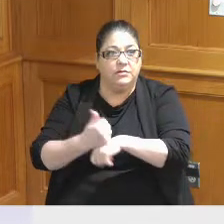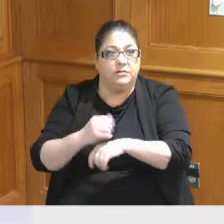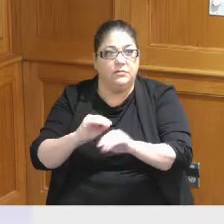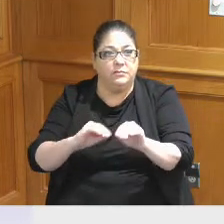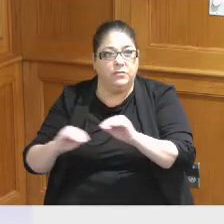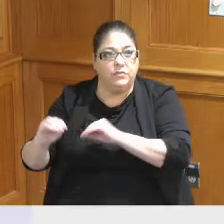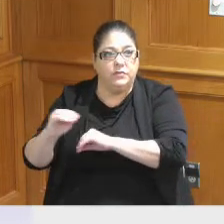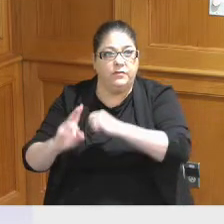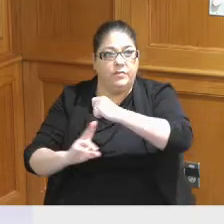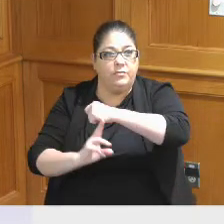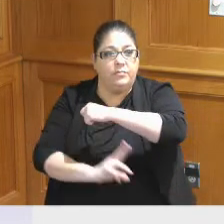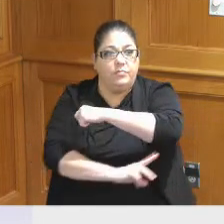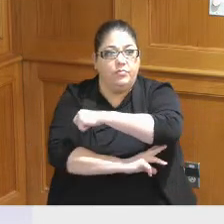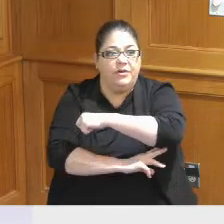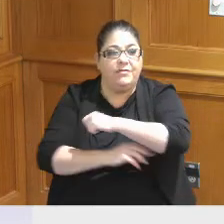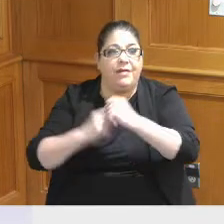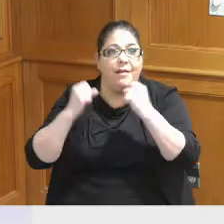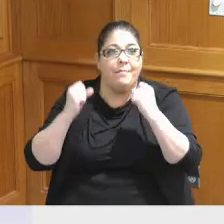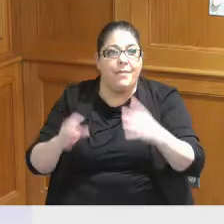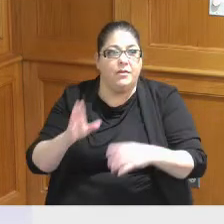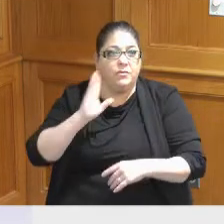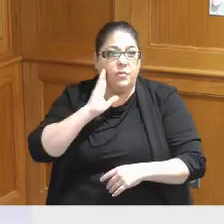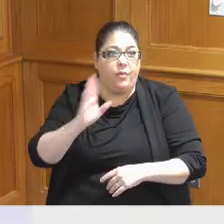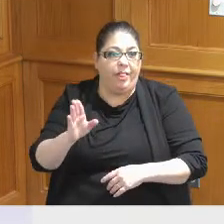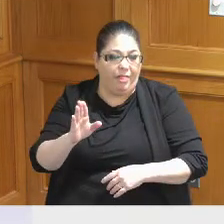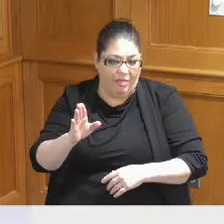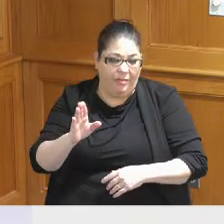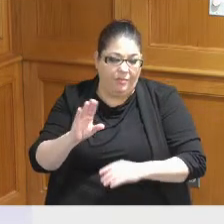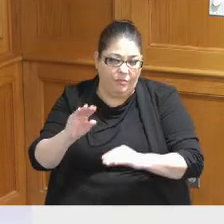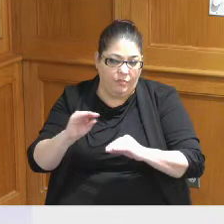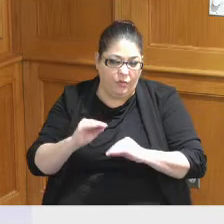create I don't know the degree else again but he quite knows the degree of which but there's